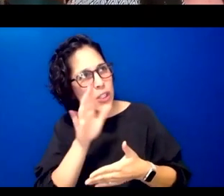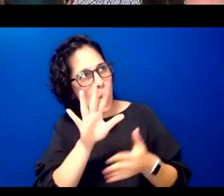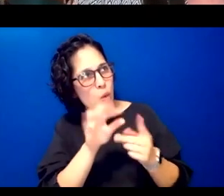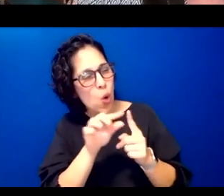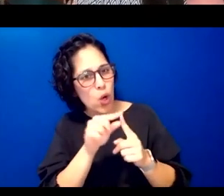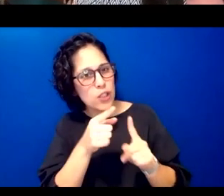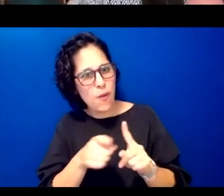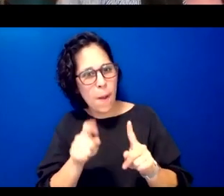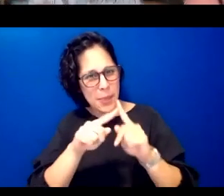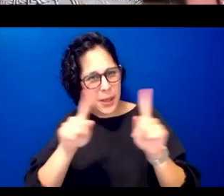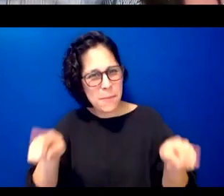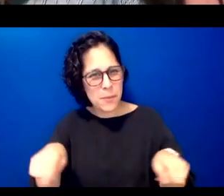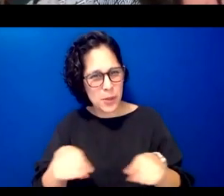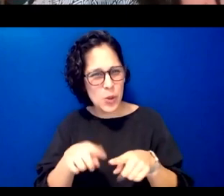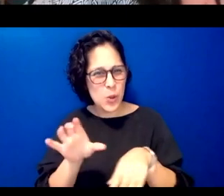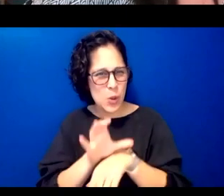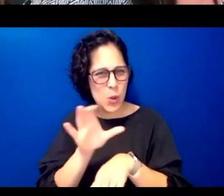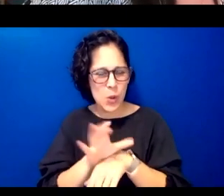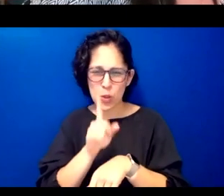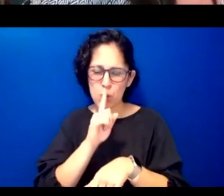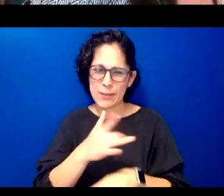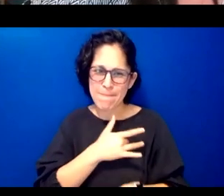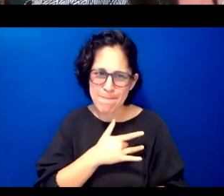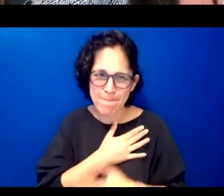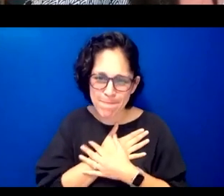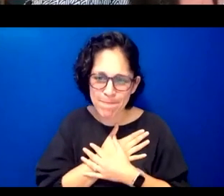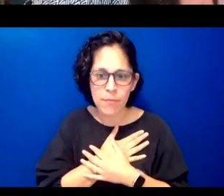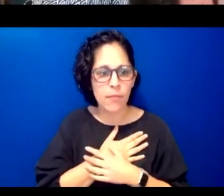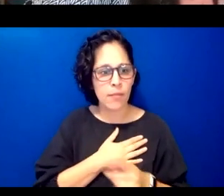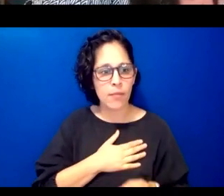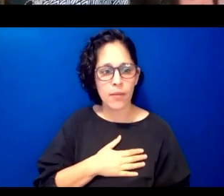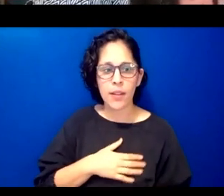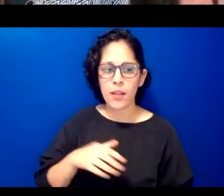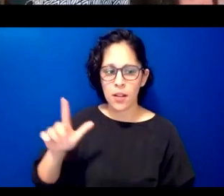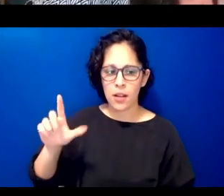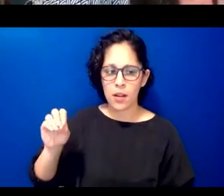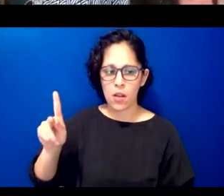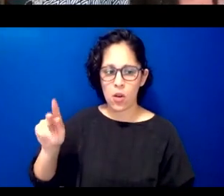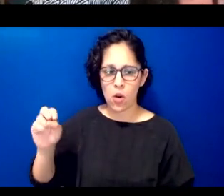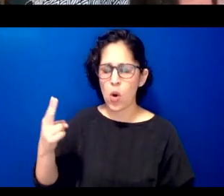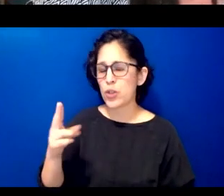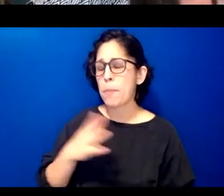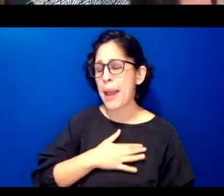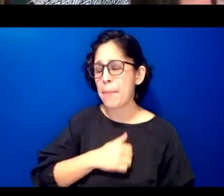screen gary my apologies but i would like all the attendees to note that uh carrie's